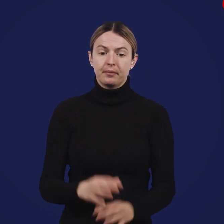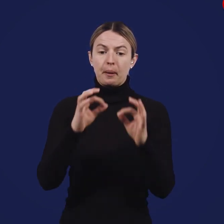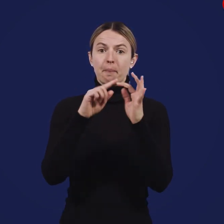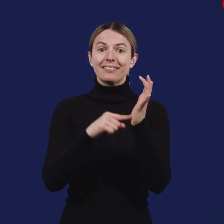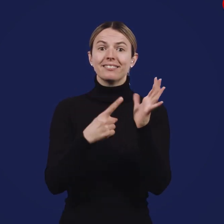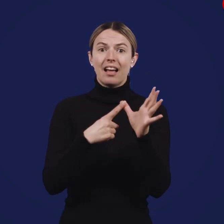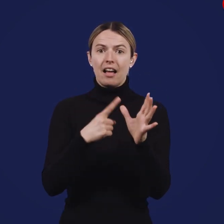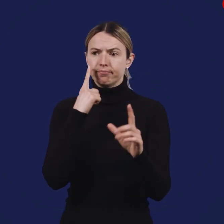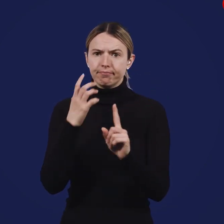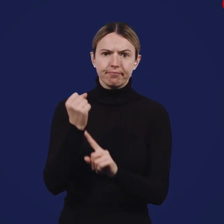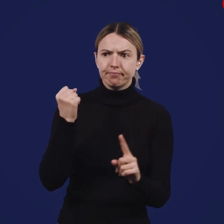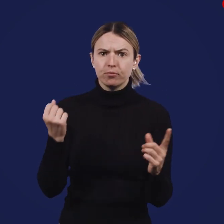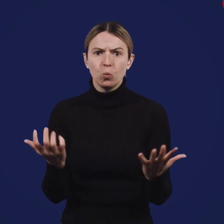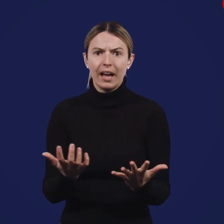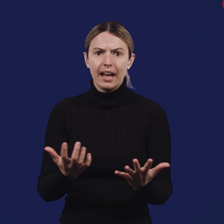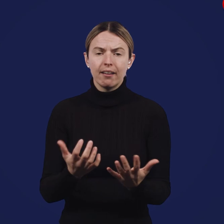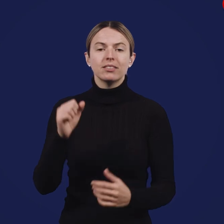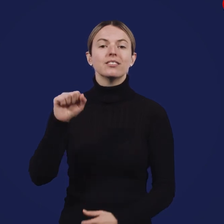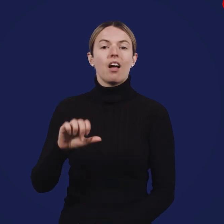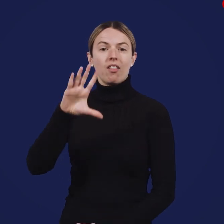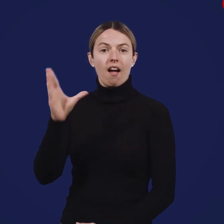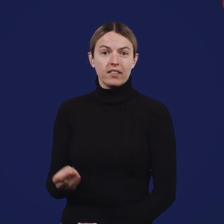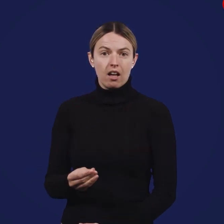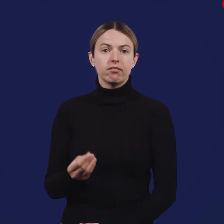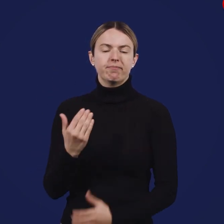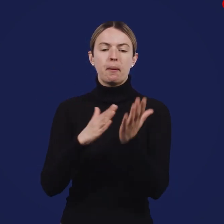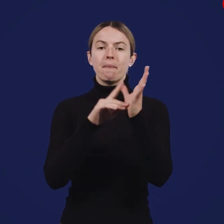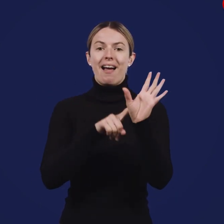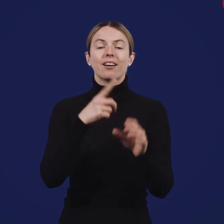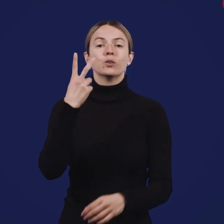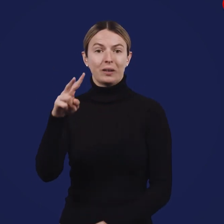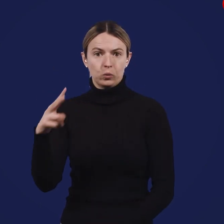Beta which was first detected in South Africa in May 2020.